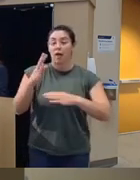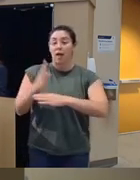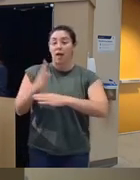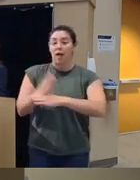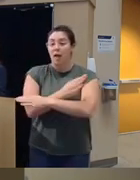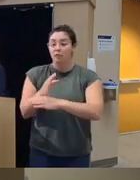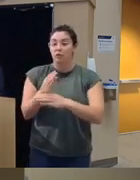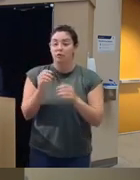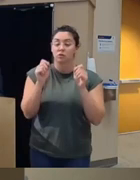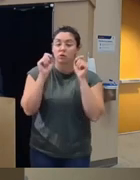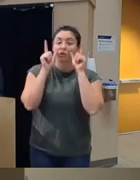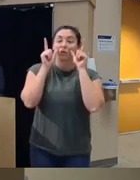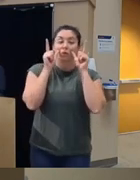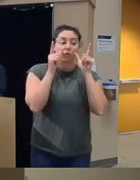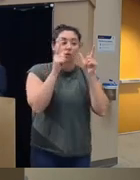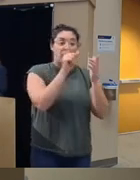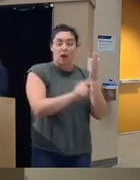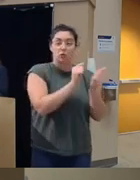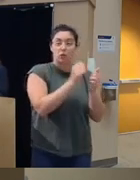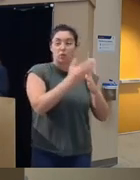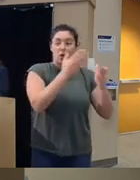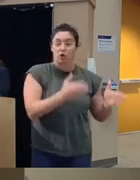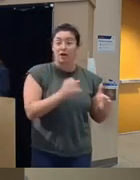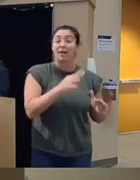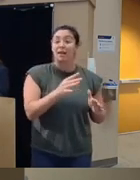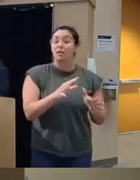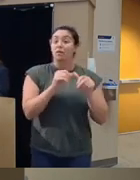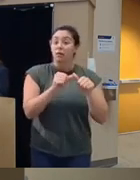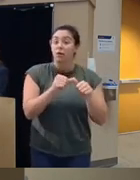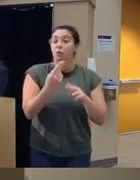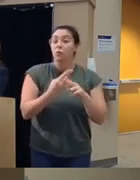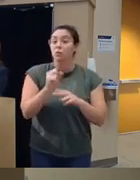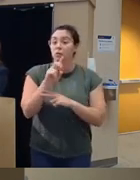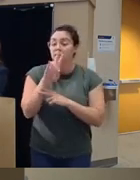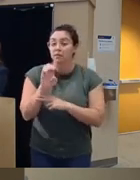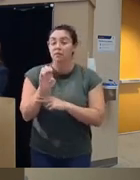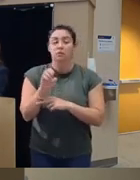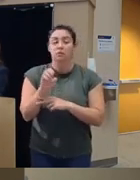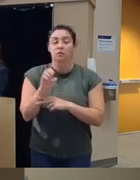hours with their partner so that if they did use substances or had a conflict just that everybody